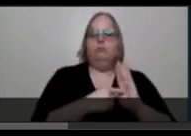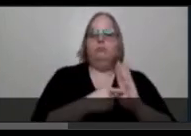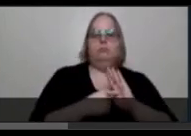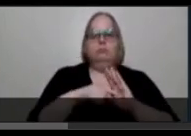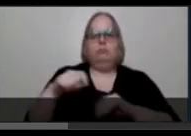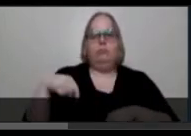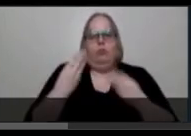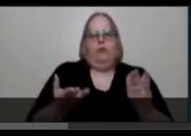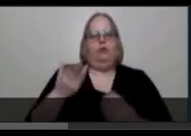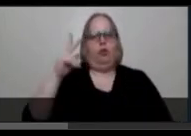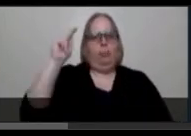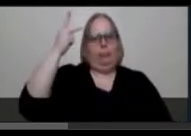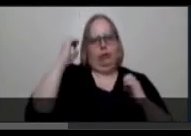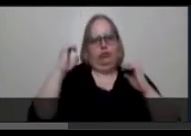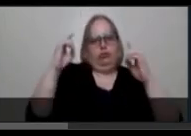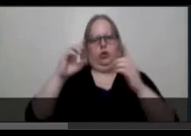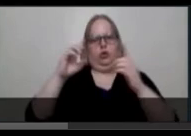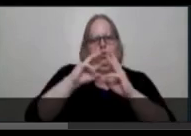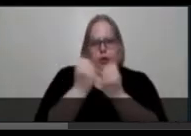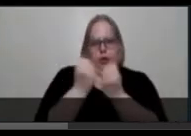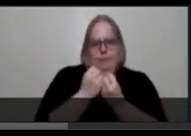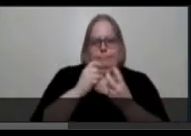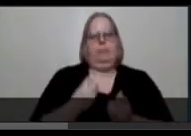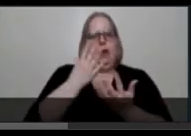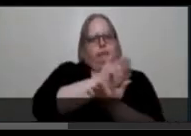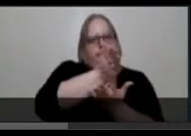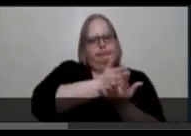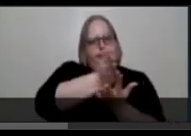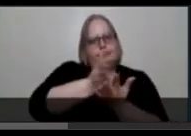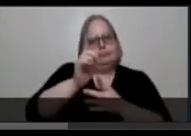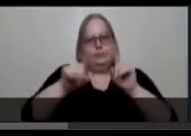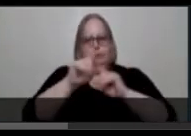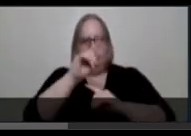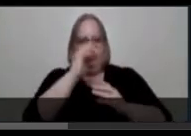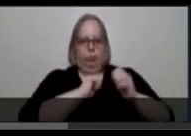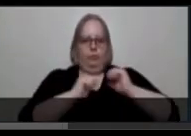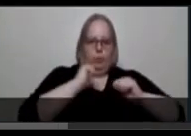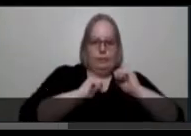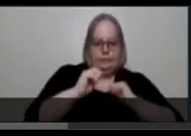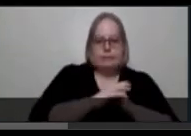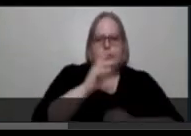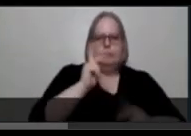Presenting multidisciplinary performances done by people with disabilities for broad audiences